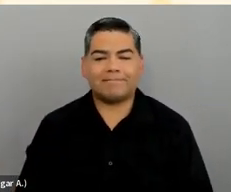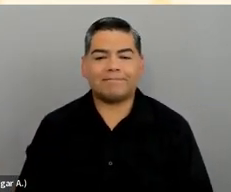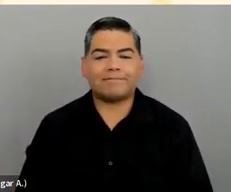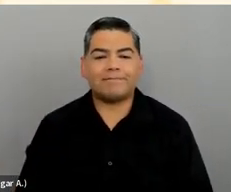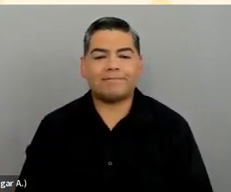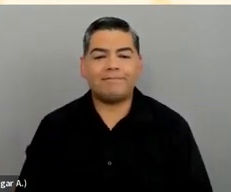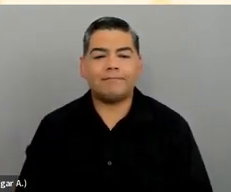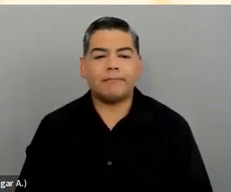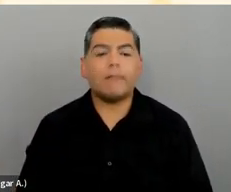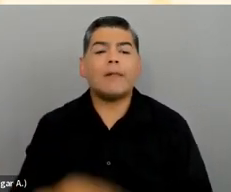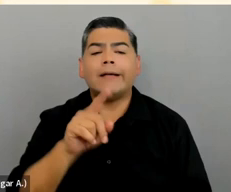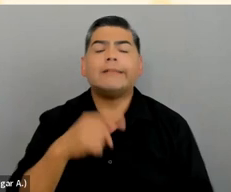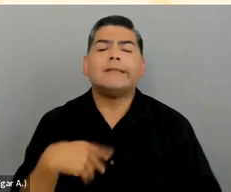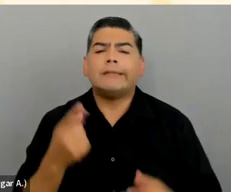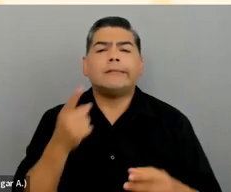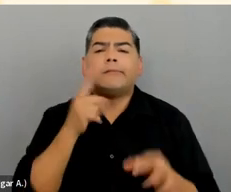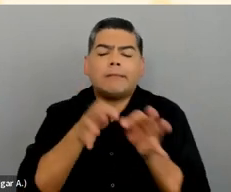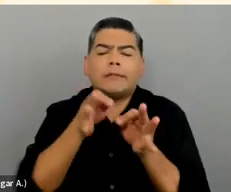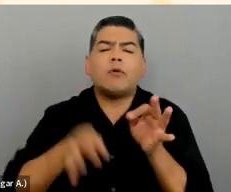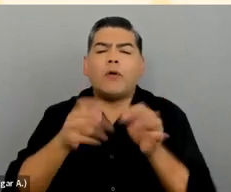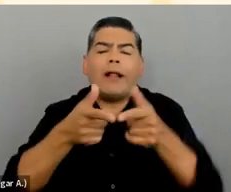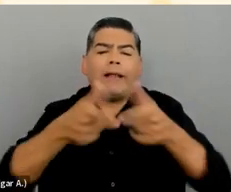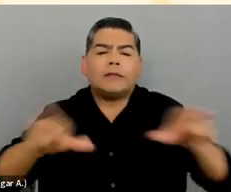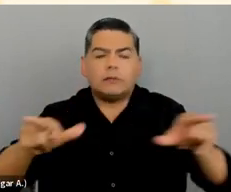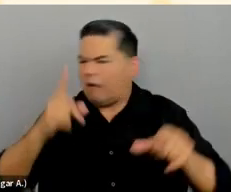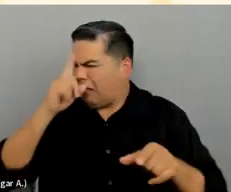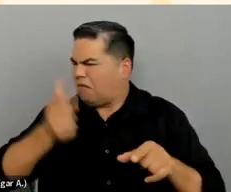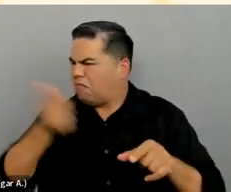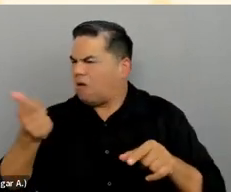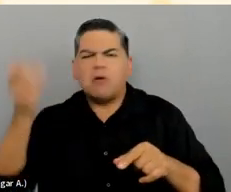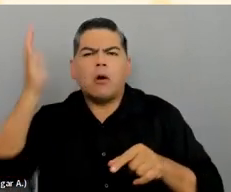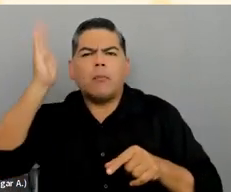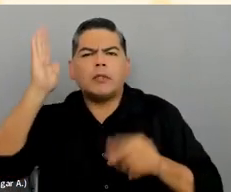Plain language. I think a couple of the other presenters have touched on this a bit.